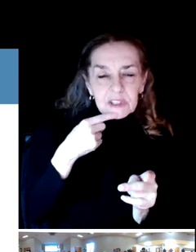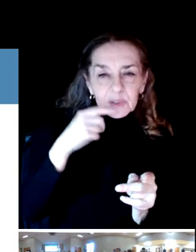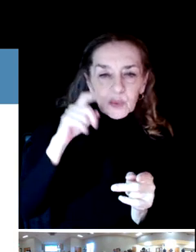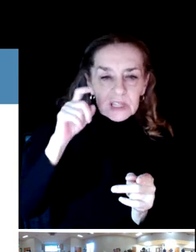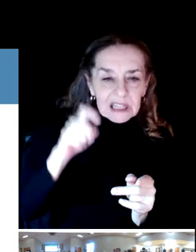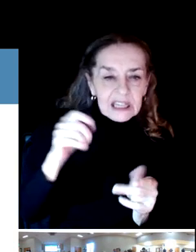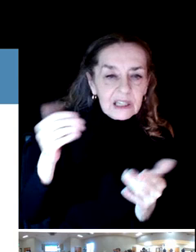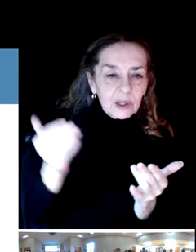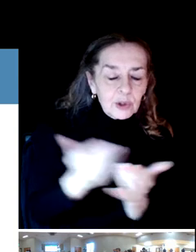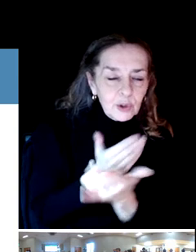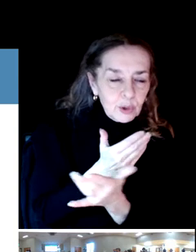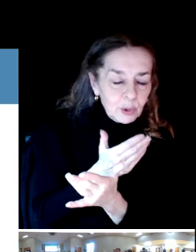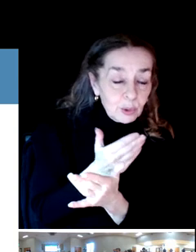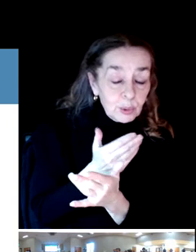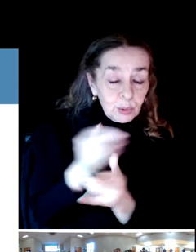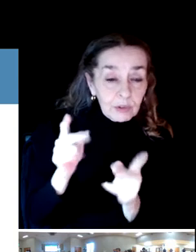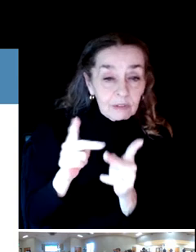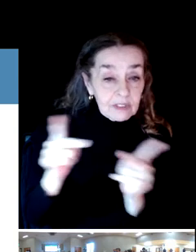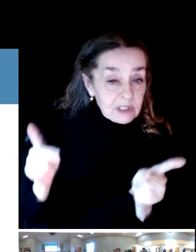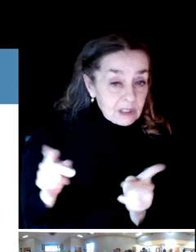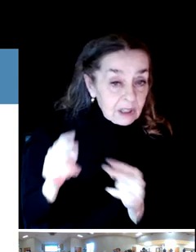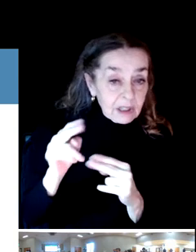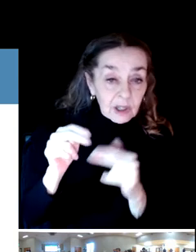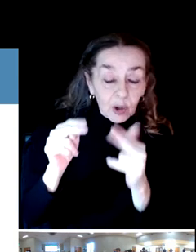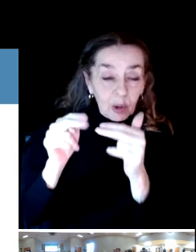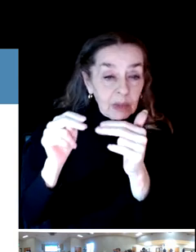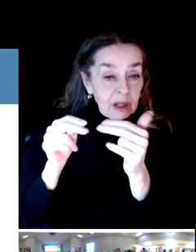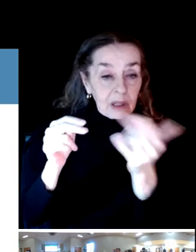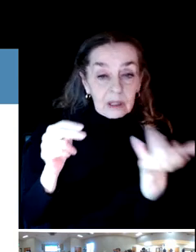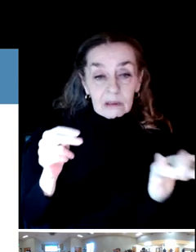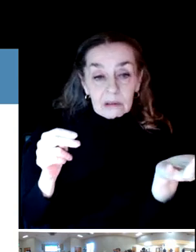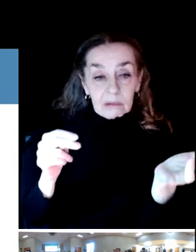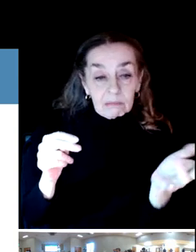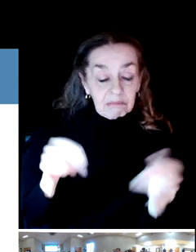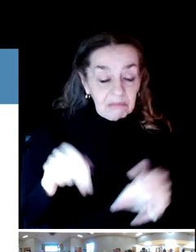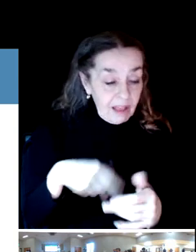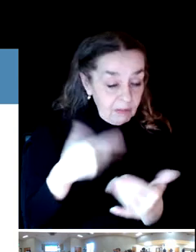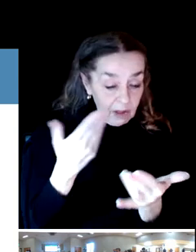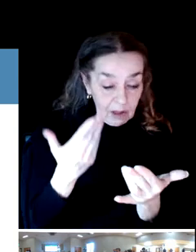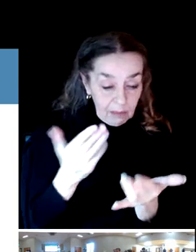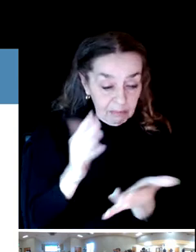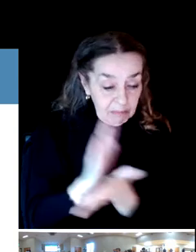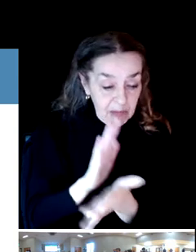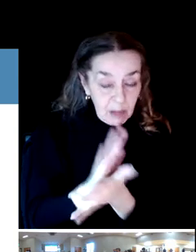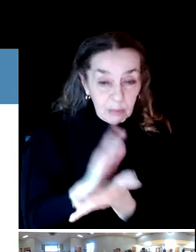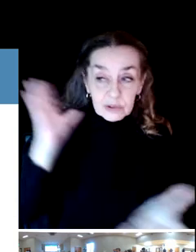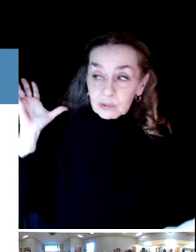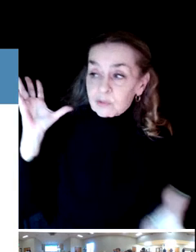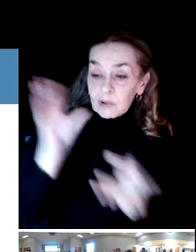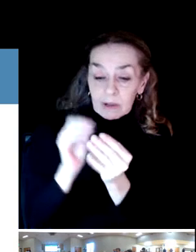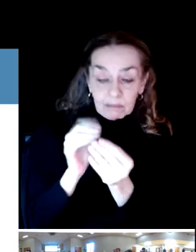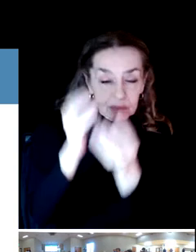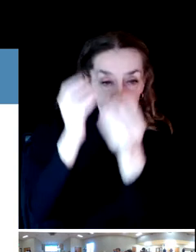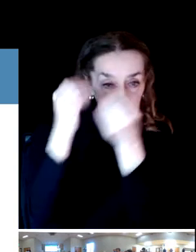told us we needed that. The previous planning documents tell us we need that, leadership was concerned in that